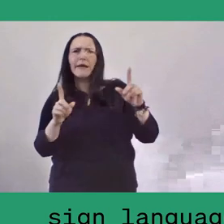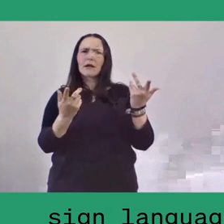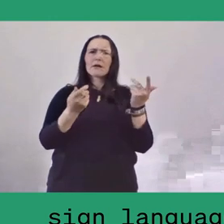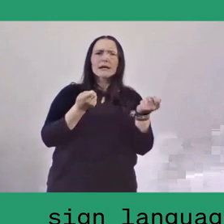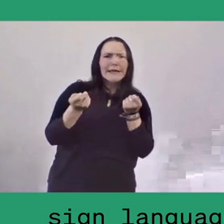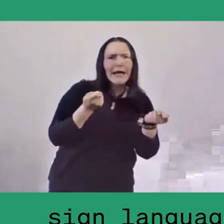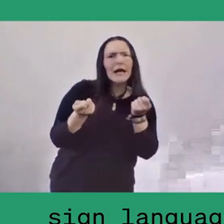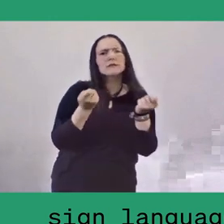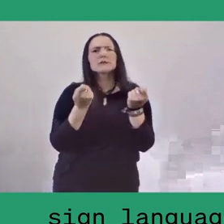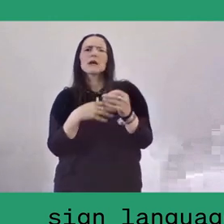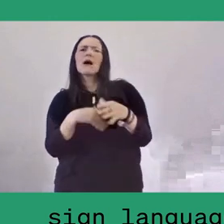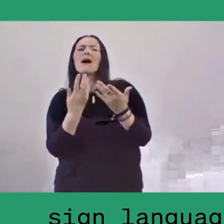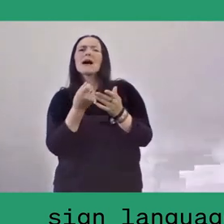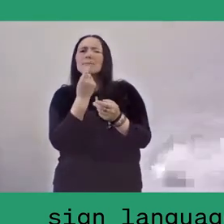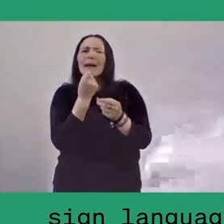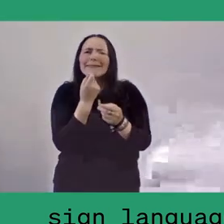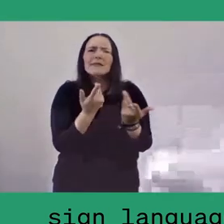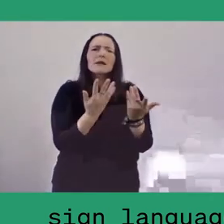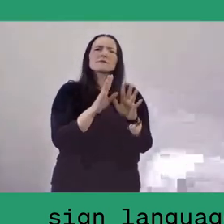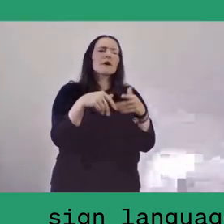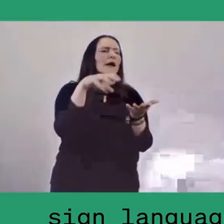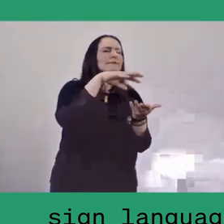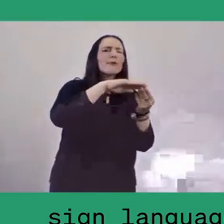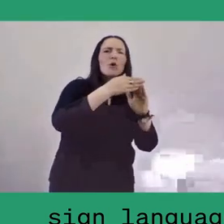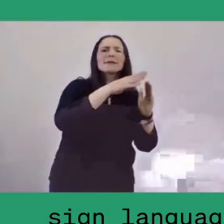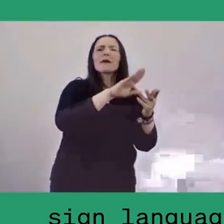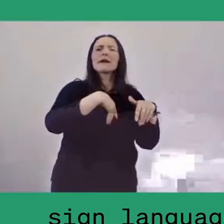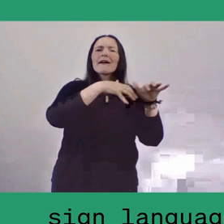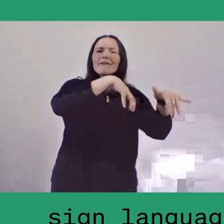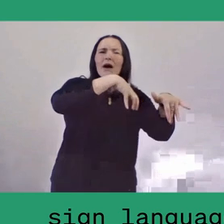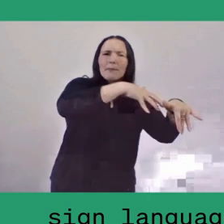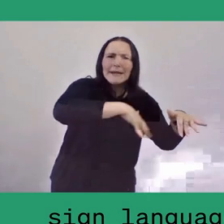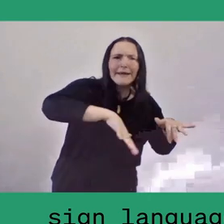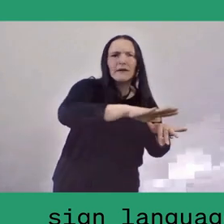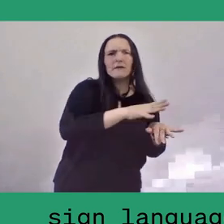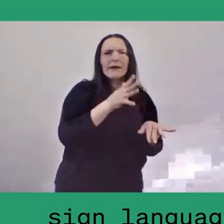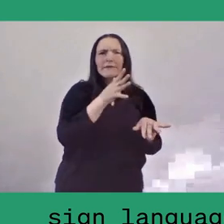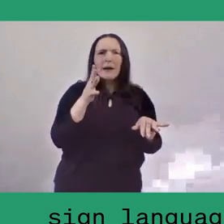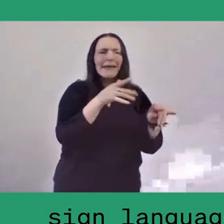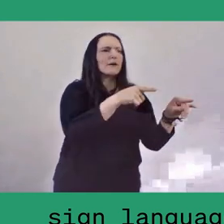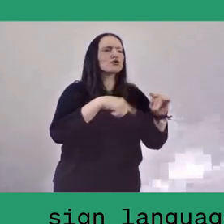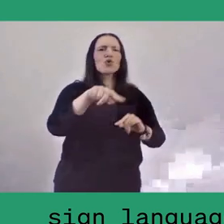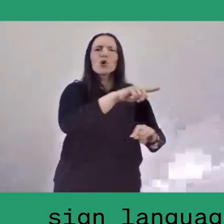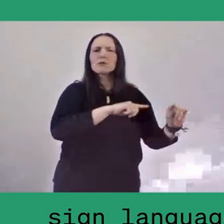urban farming or alternative healing, or culinary practice,